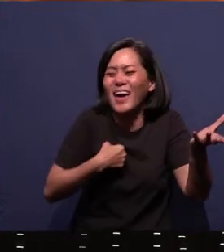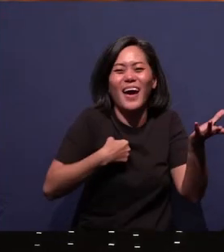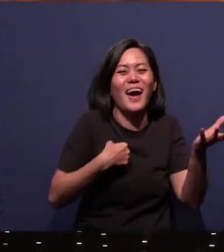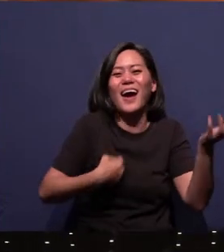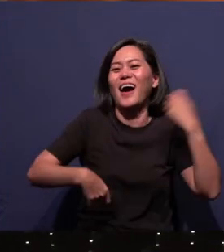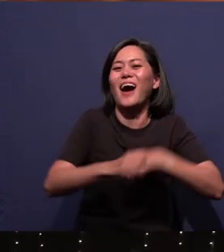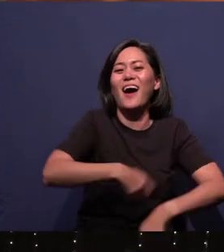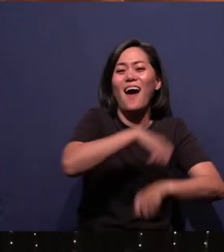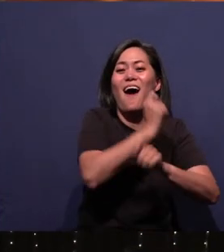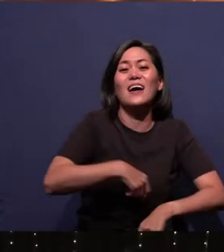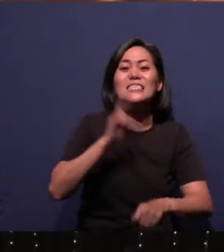Sing, so blessed...